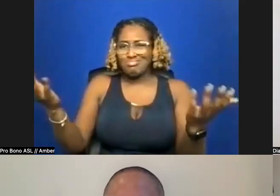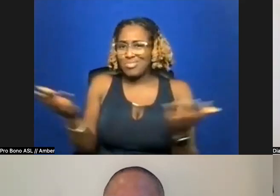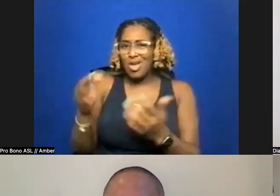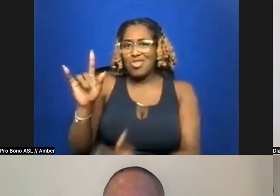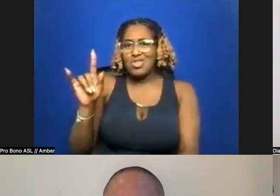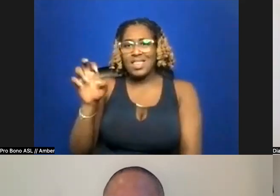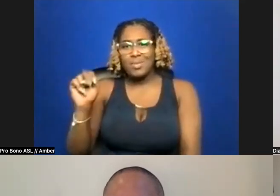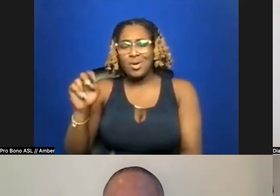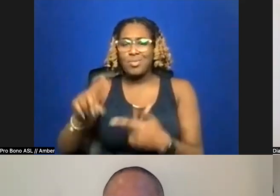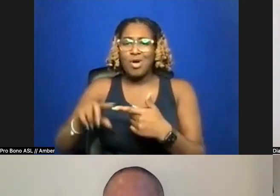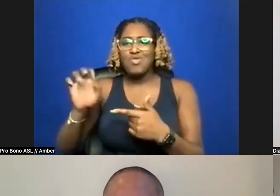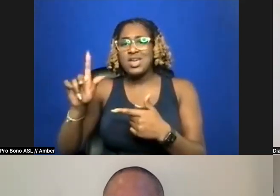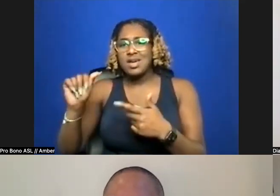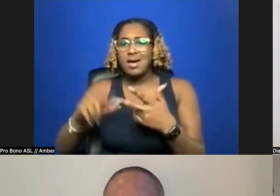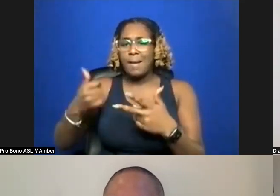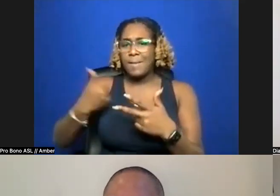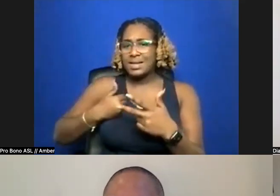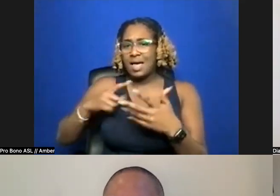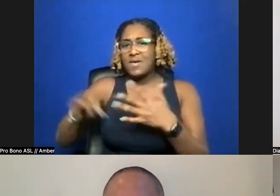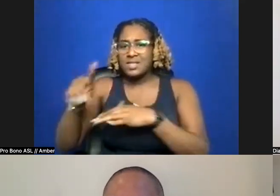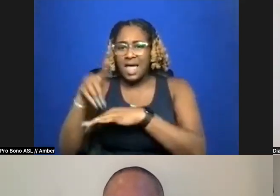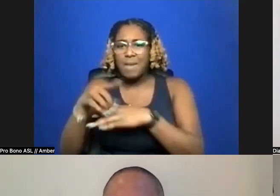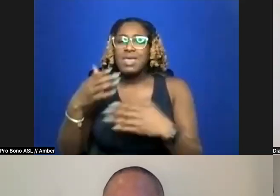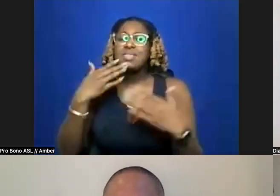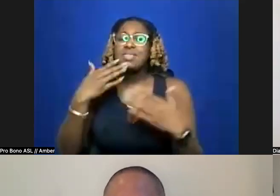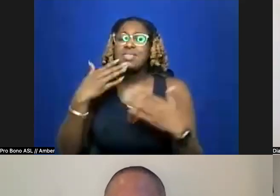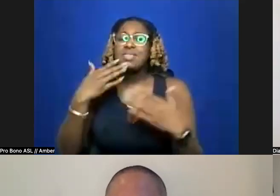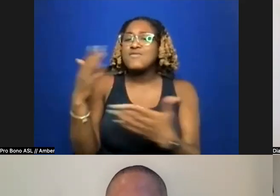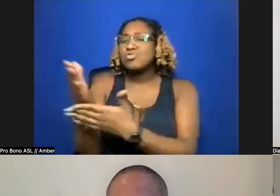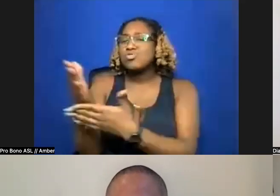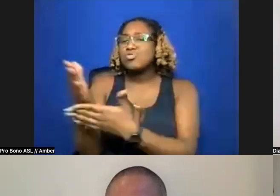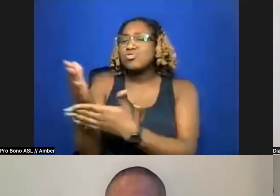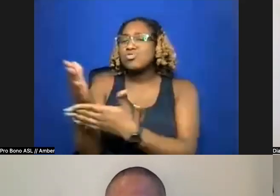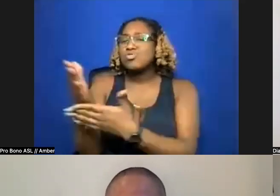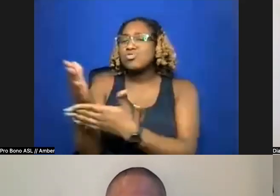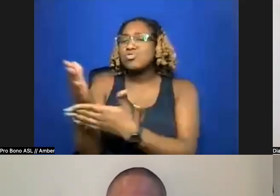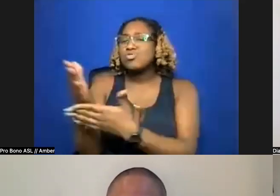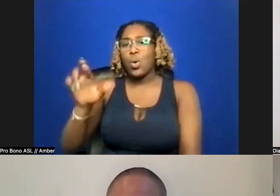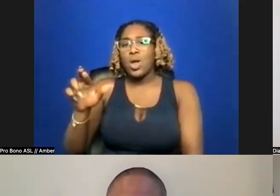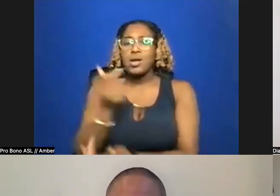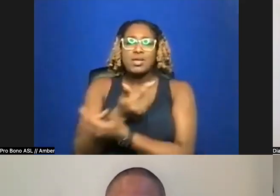myself, Diamond—thank you for sharing your queer liberation time with us. Thank you, t.,